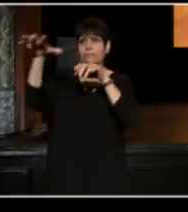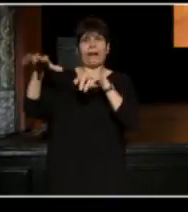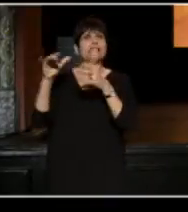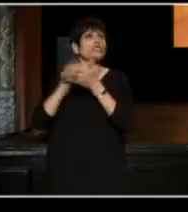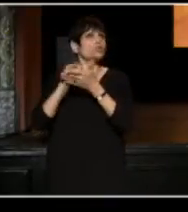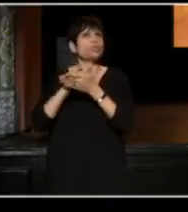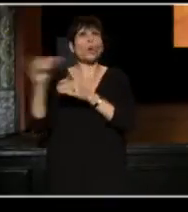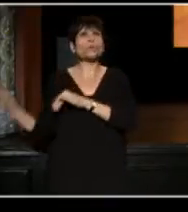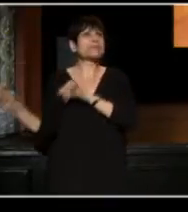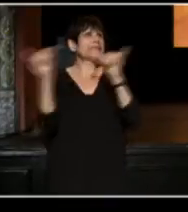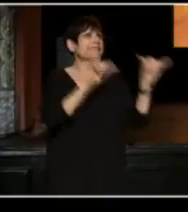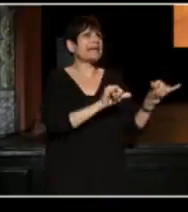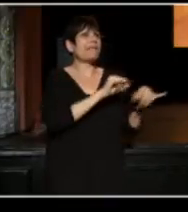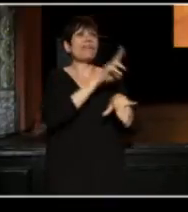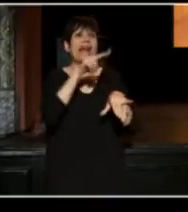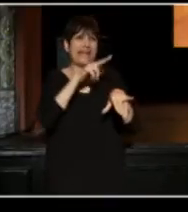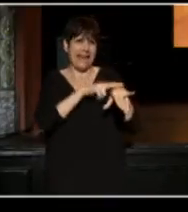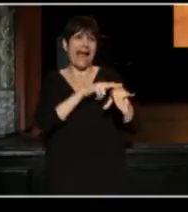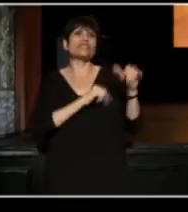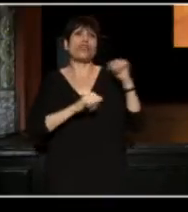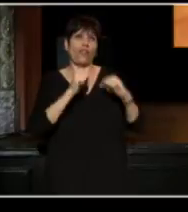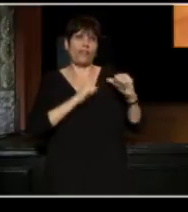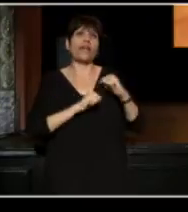comparable to the National Theater in London.